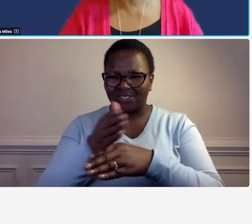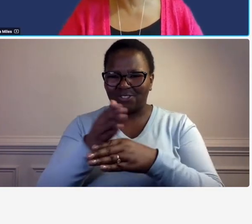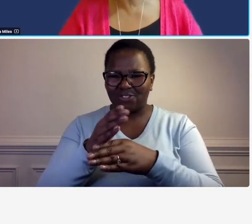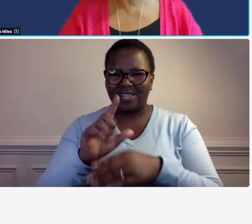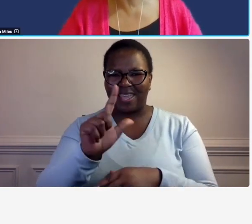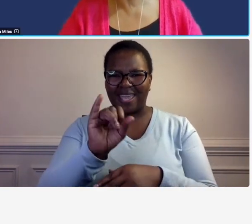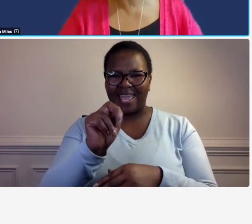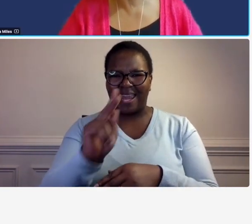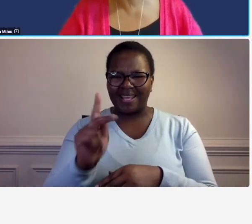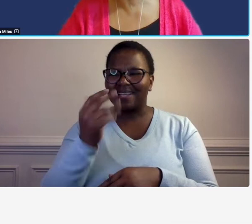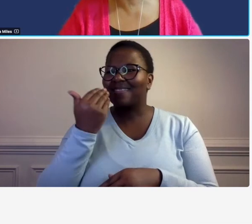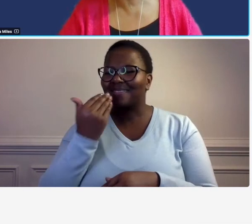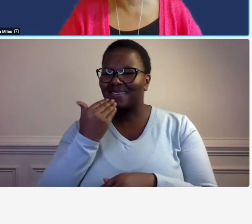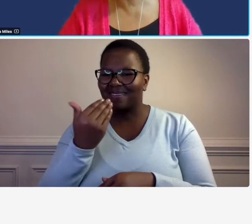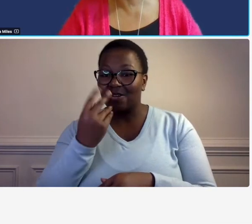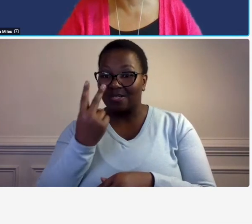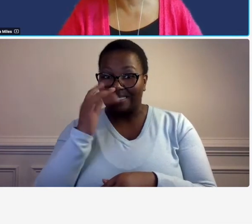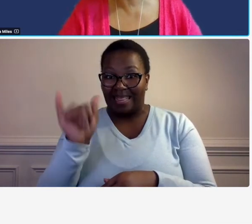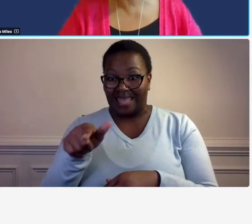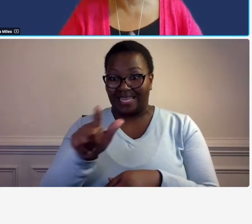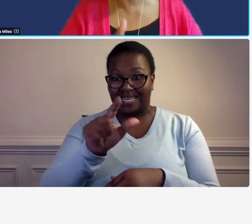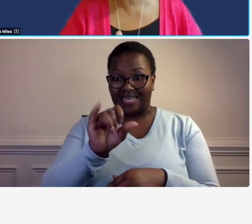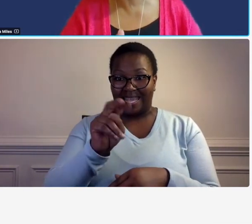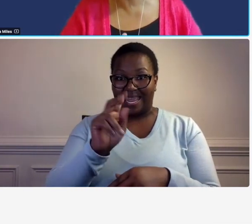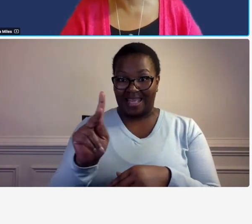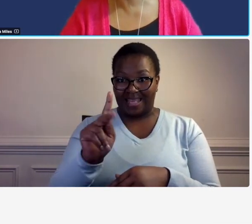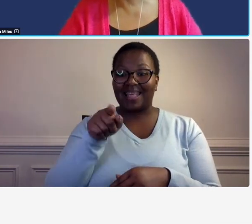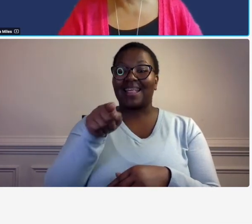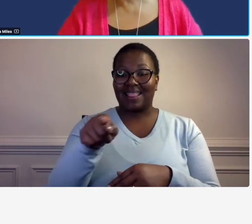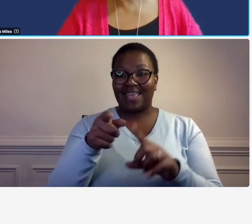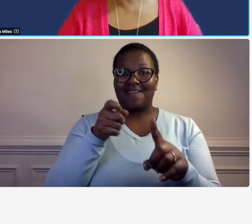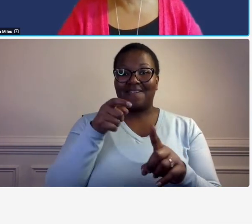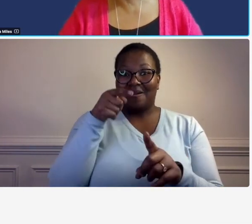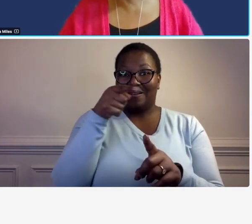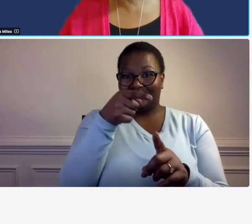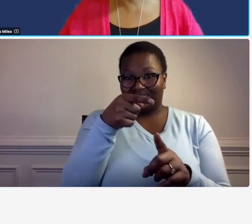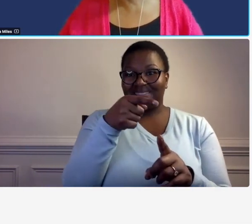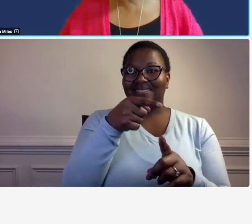if you look at that link you'll see that um that was the link to the ashtow guide and um that was